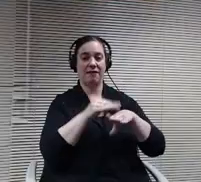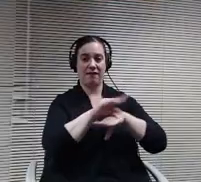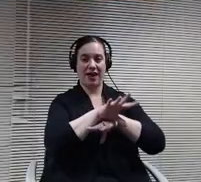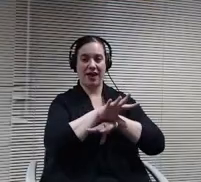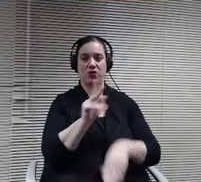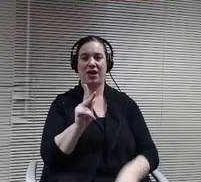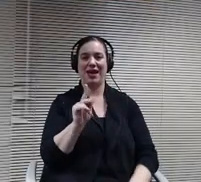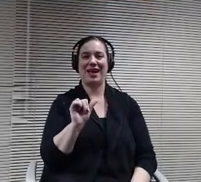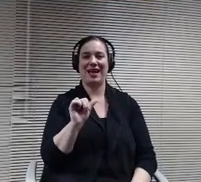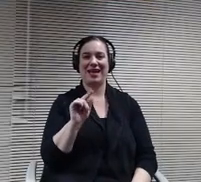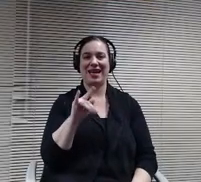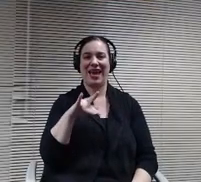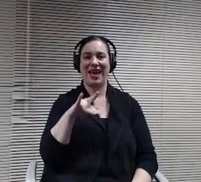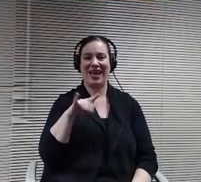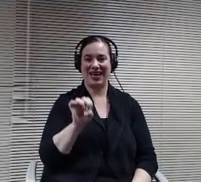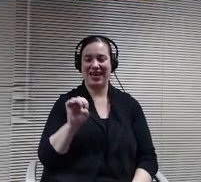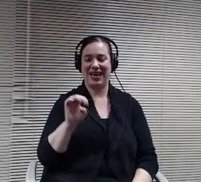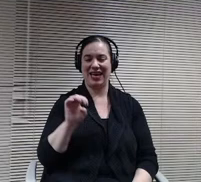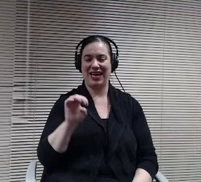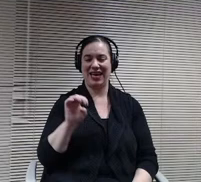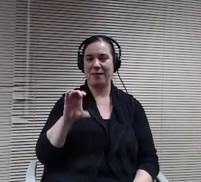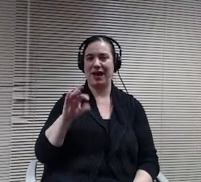Preschool an ECF advisory is also Katie Becker.